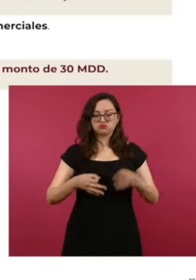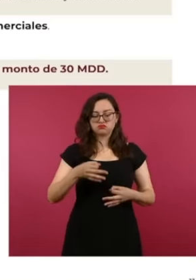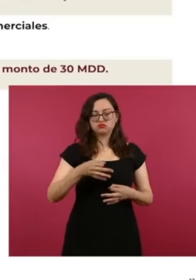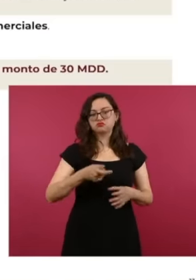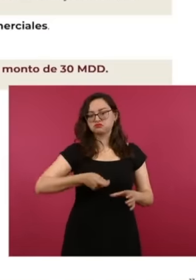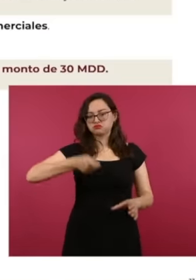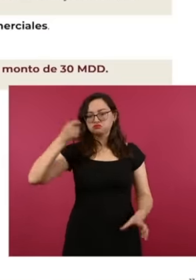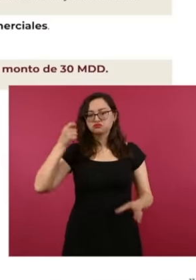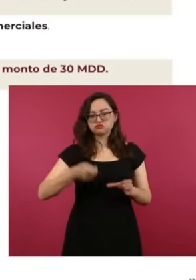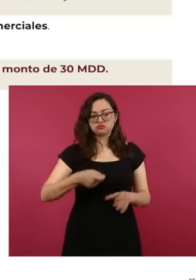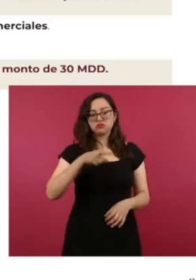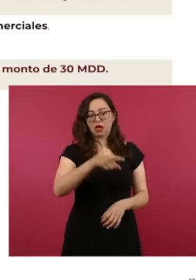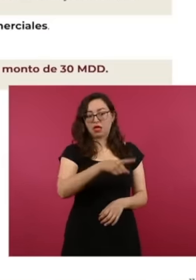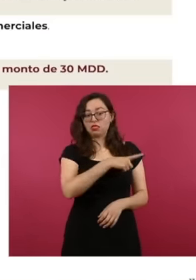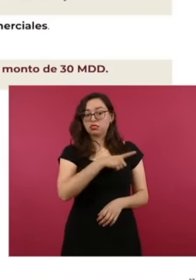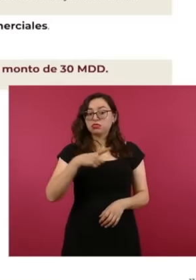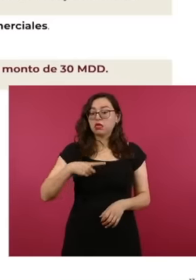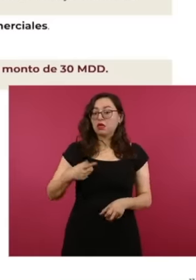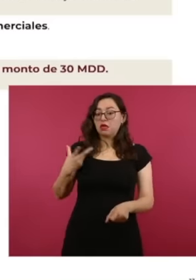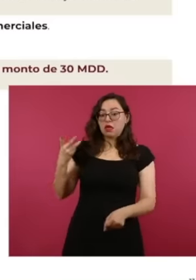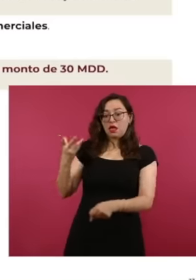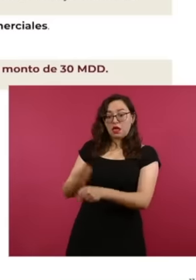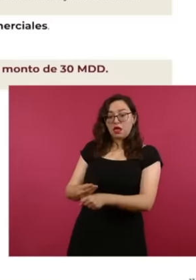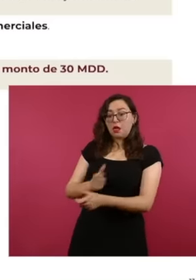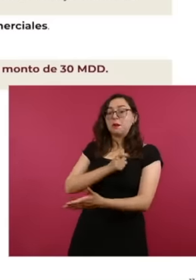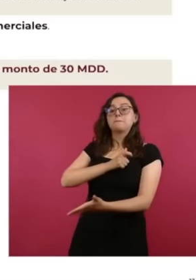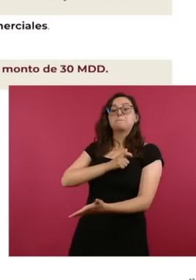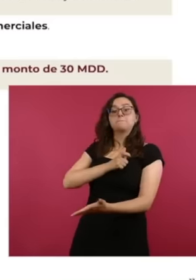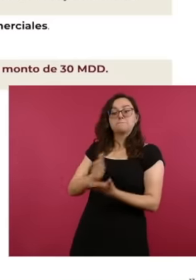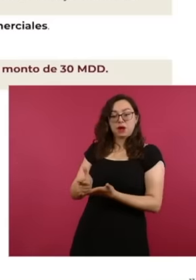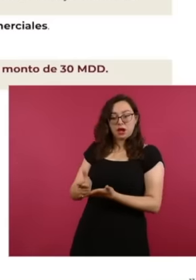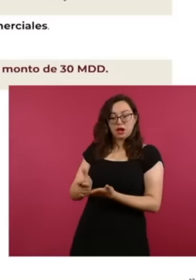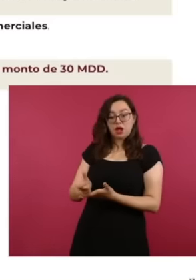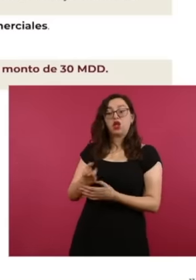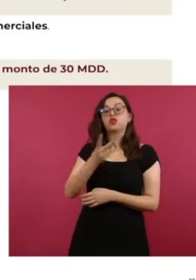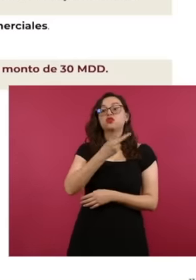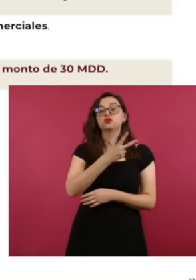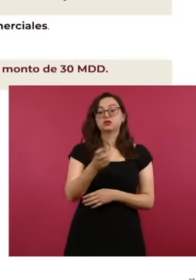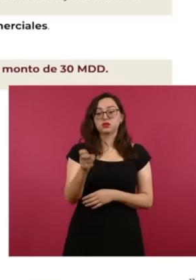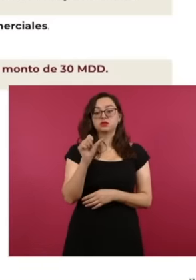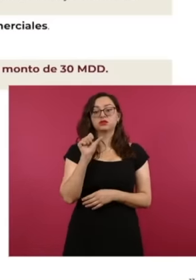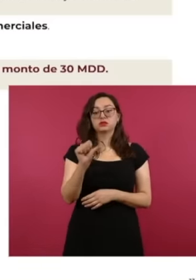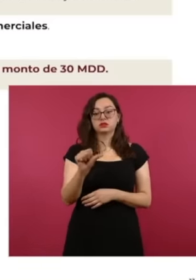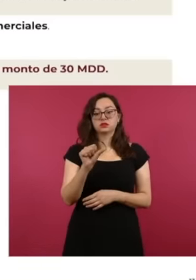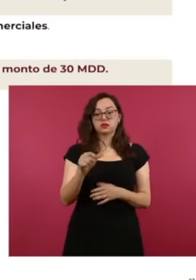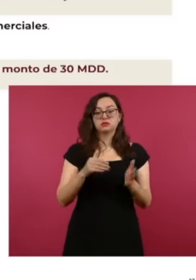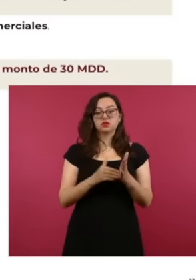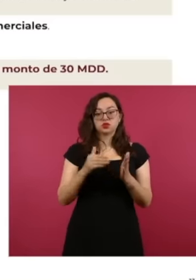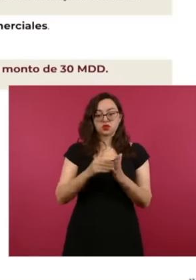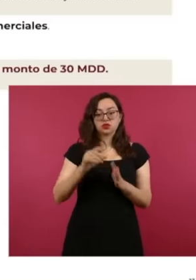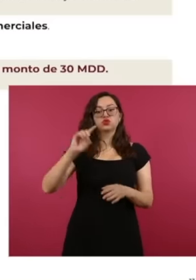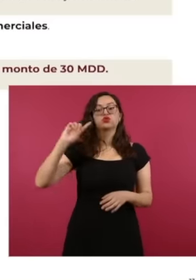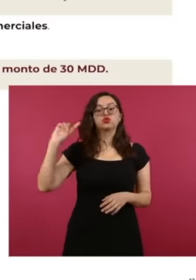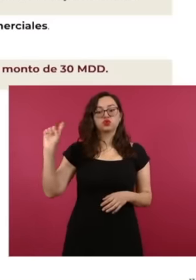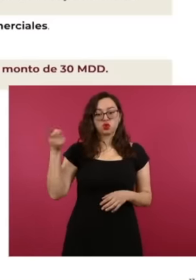compliance agreement. Amsa was obliged to pay Pemex 216 million dollars to date today